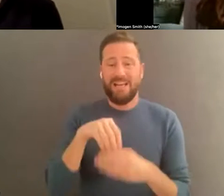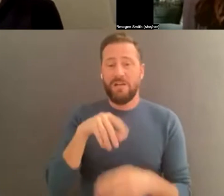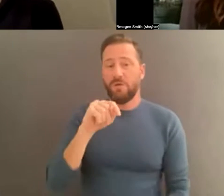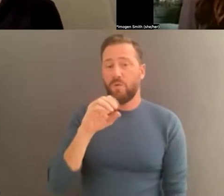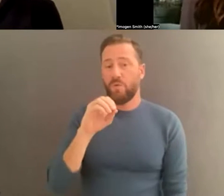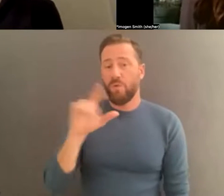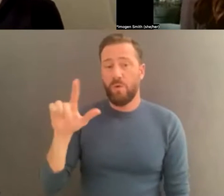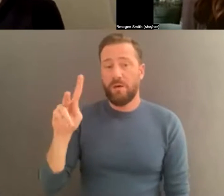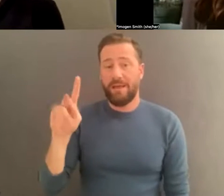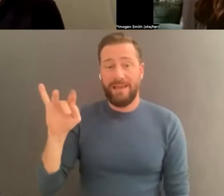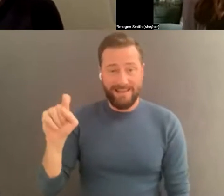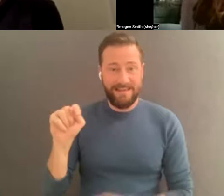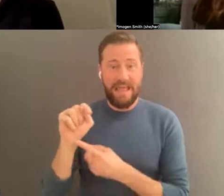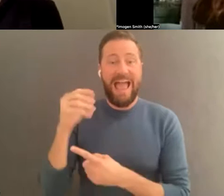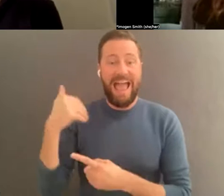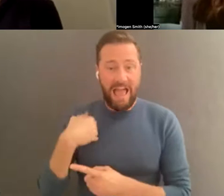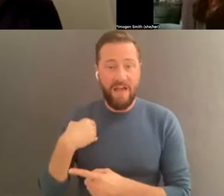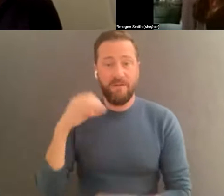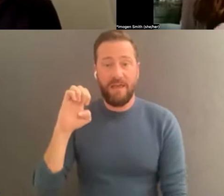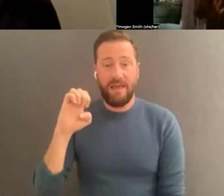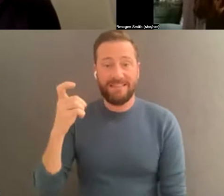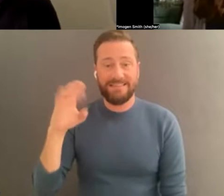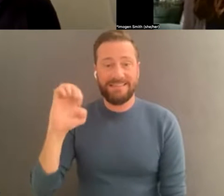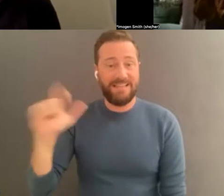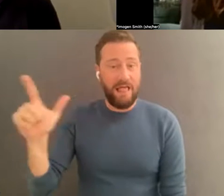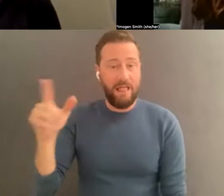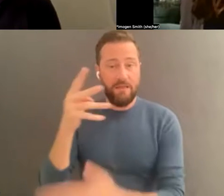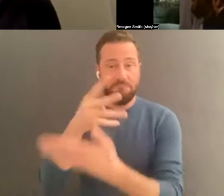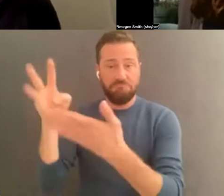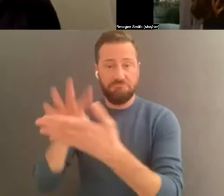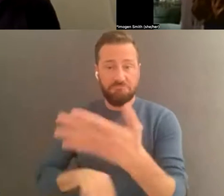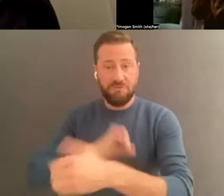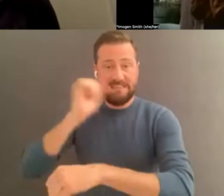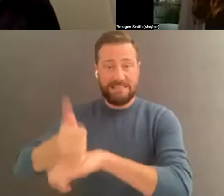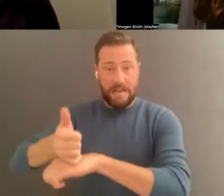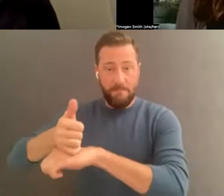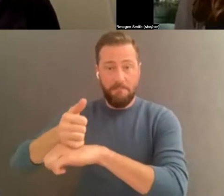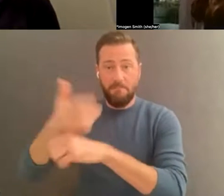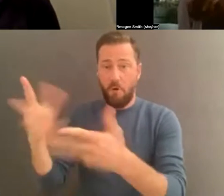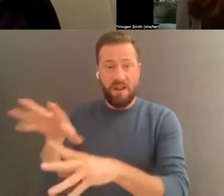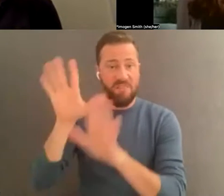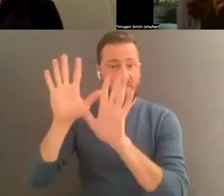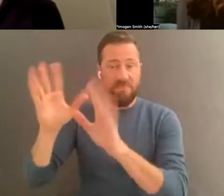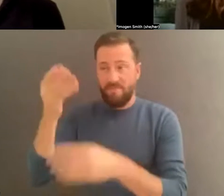for inventories which you can download, you can customize those for your own use and there's also guidelines